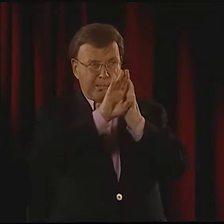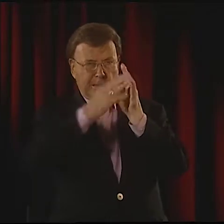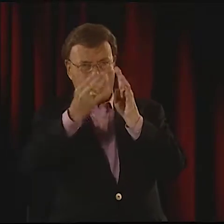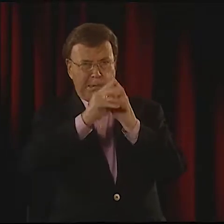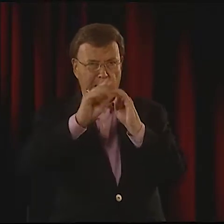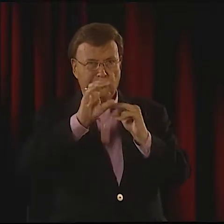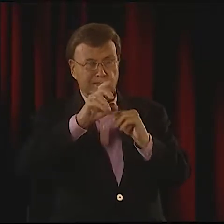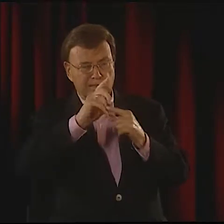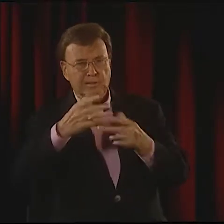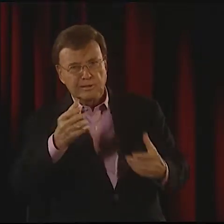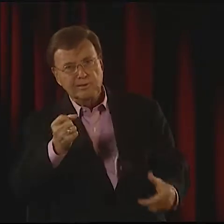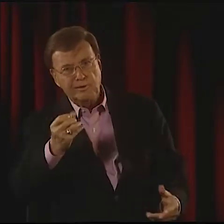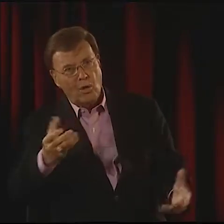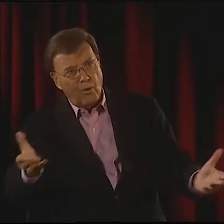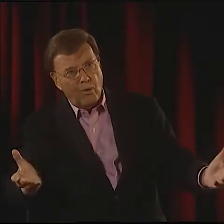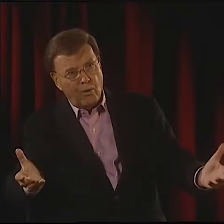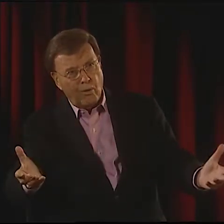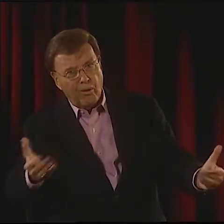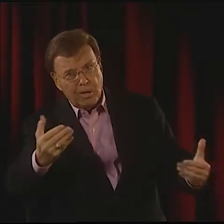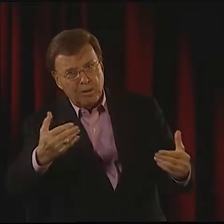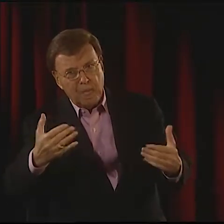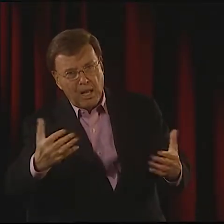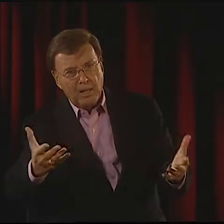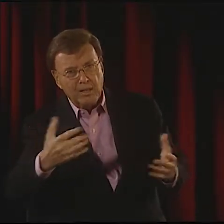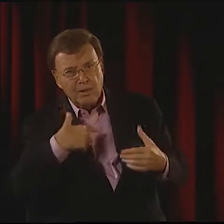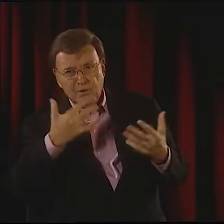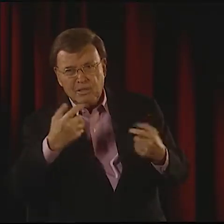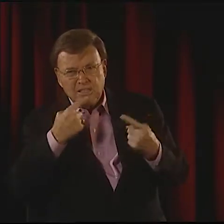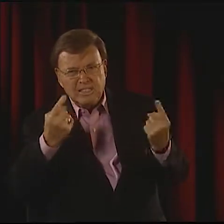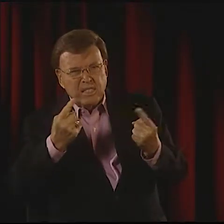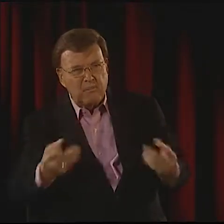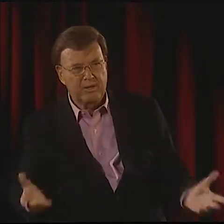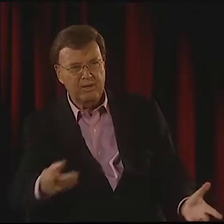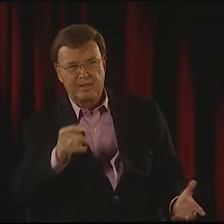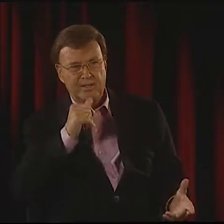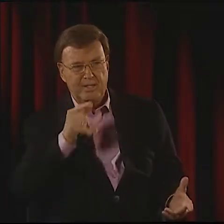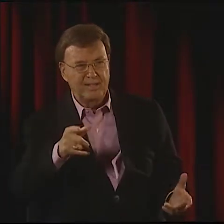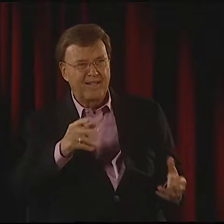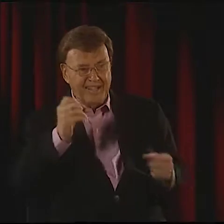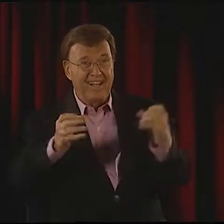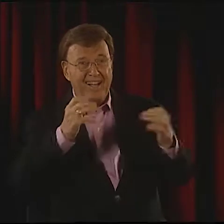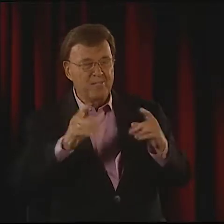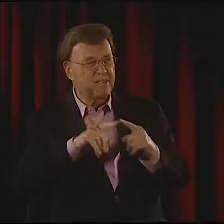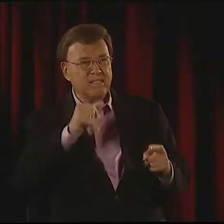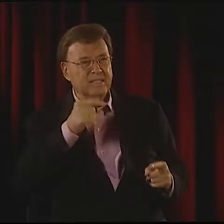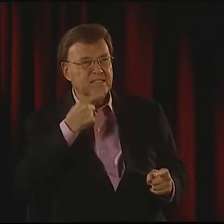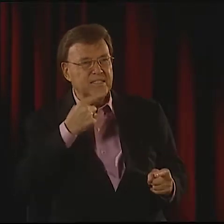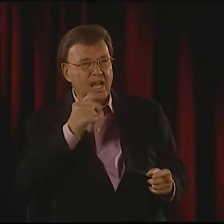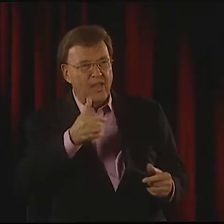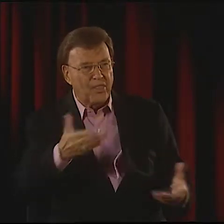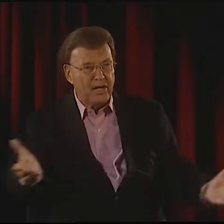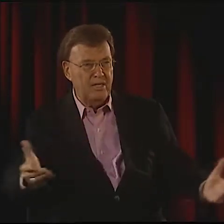THEY'RE EITHER FUN OR THEY WERE NOT MY THING, REALLY. YOU FOLLOWED ABC STRUCTURE, BUT THERE'S NO DEPTH OF FEELING.